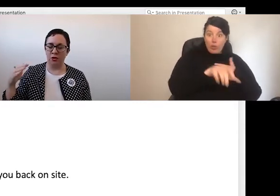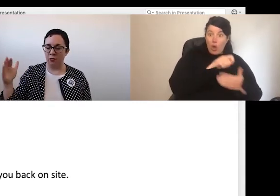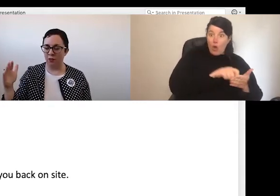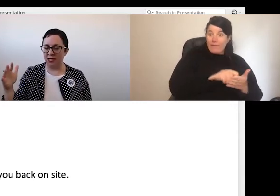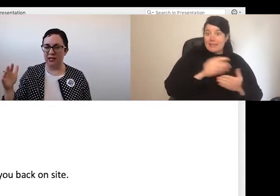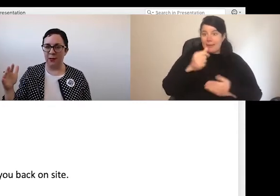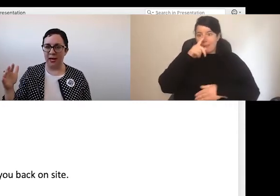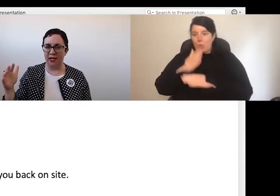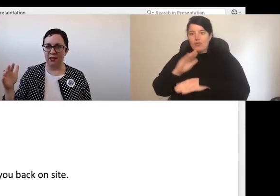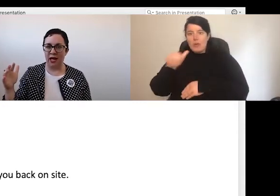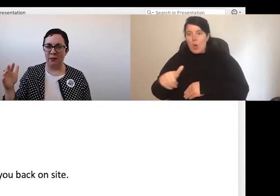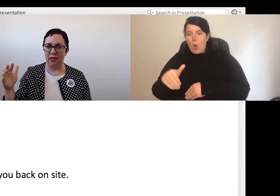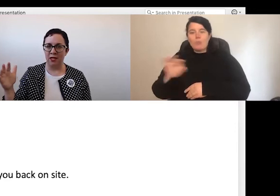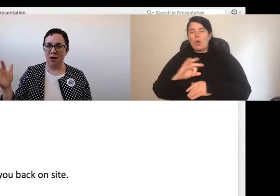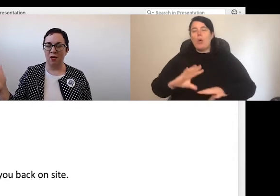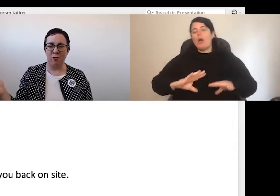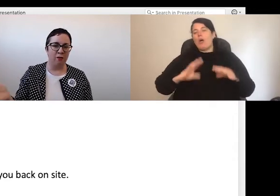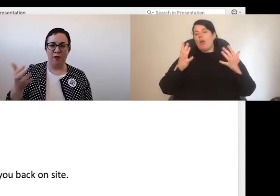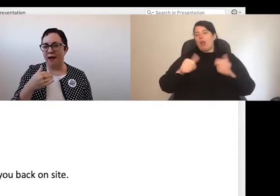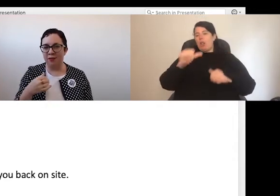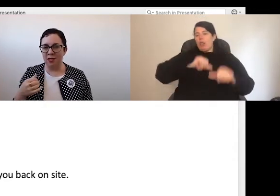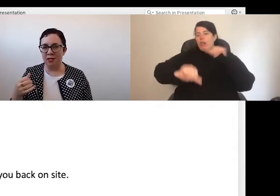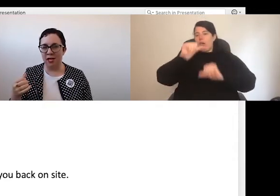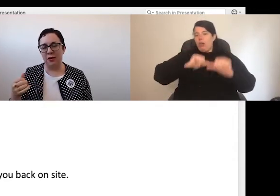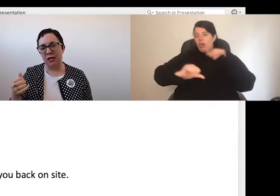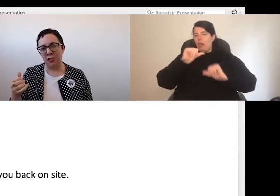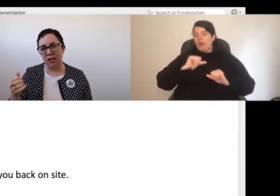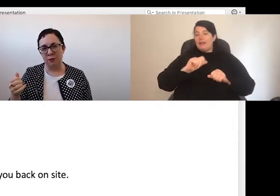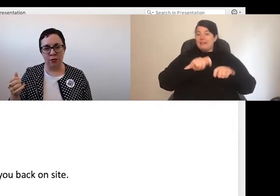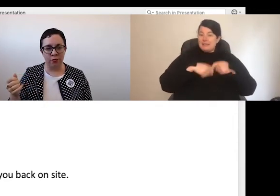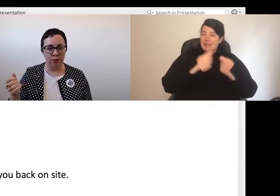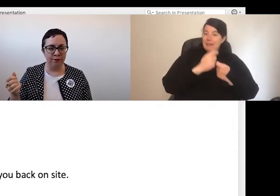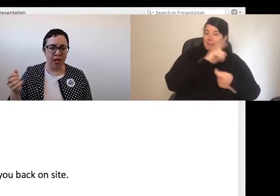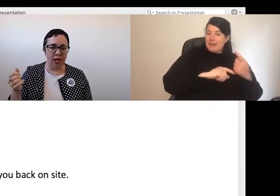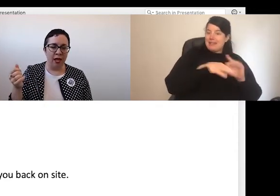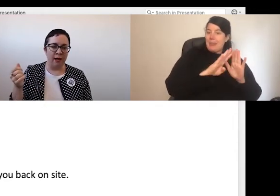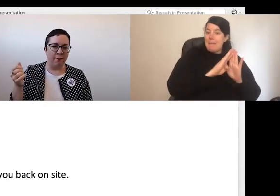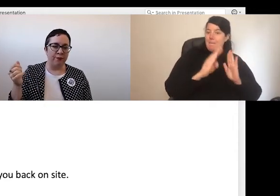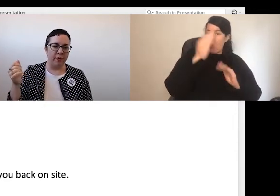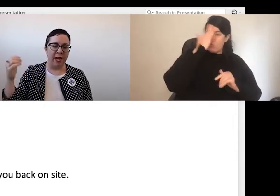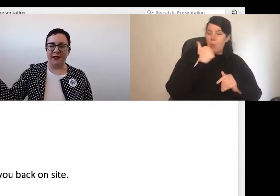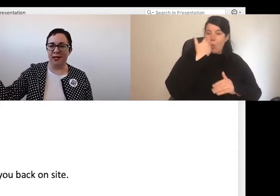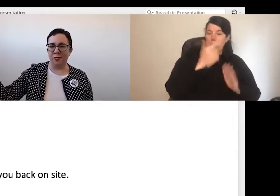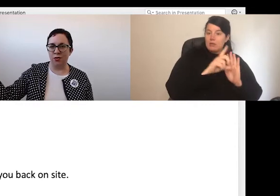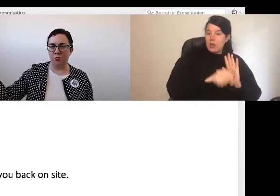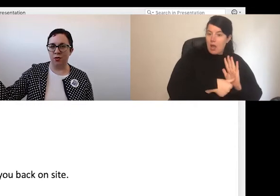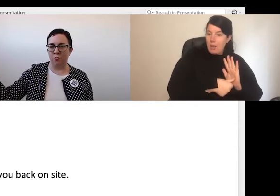Try to avoid slipping back into the habit of having team meetings in the boardroom and asking those who work